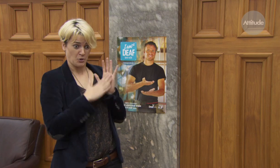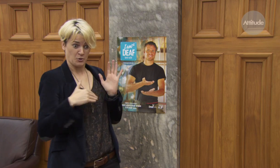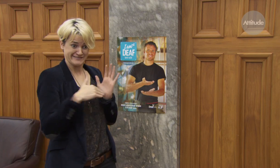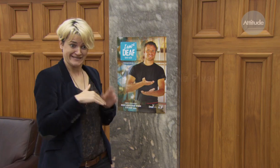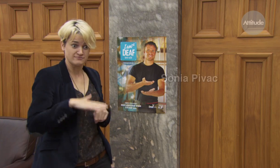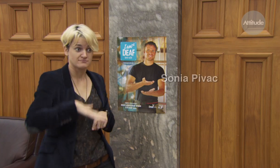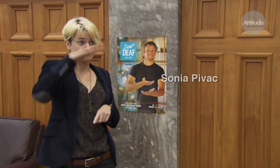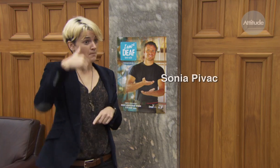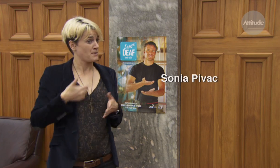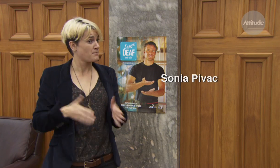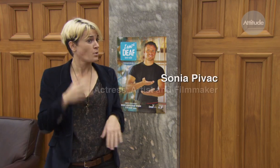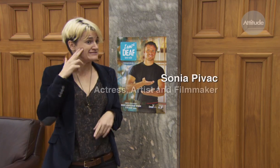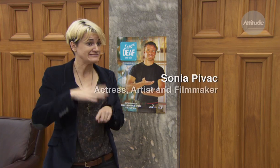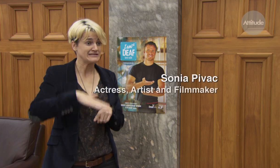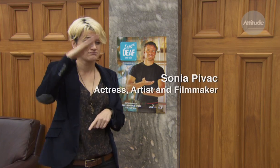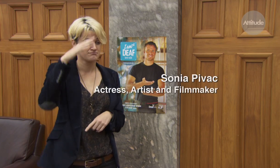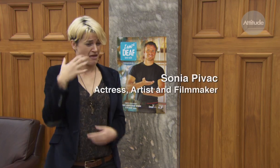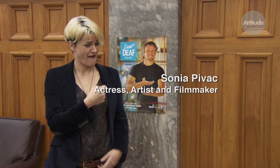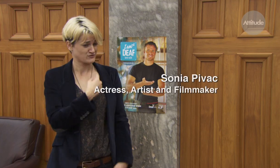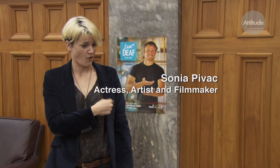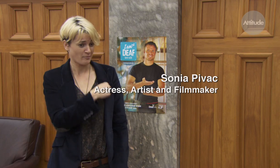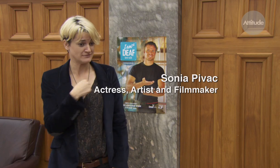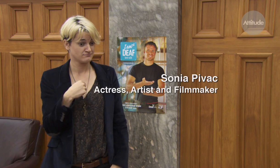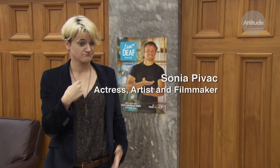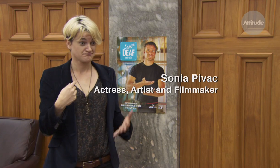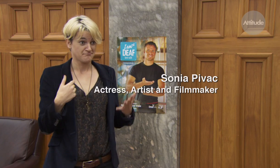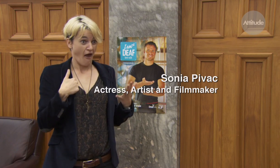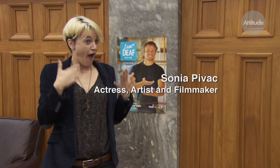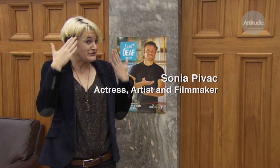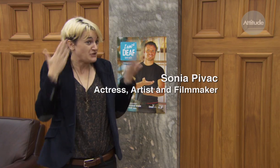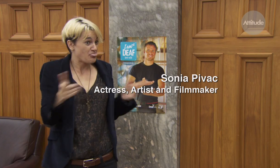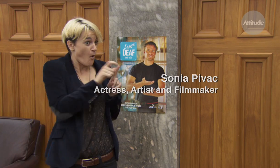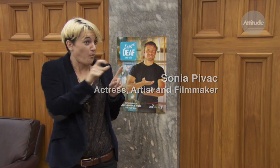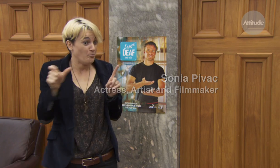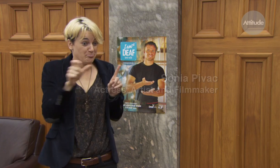I grew up in New Zealand having been born deaf and to be perfectly honest I’ve never